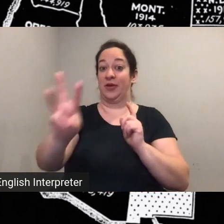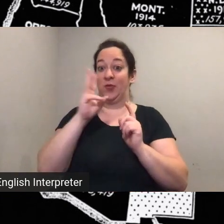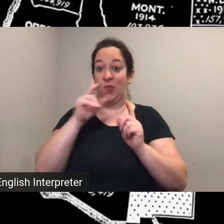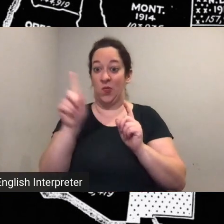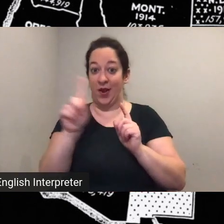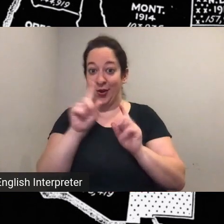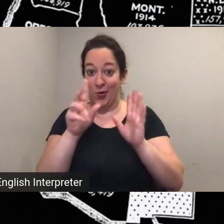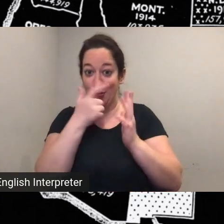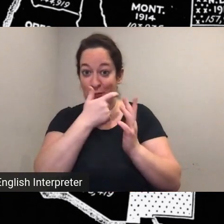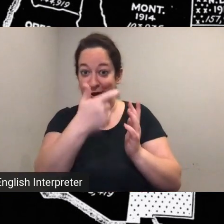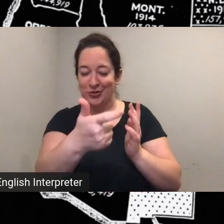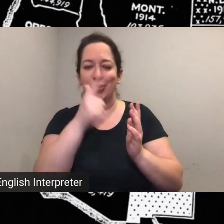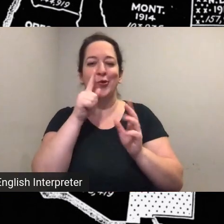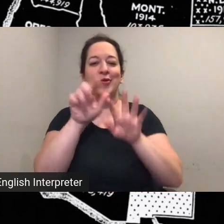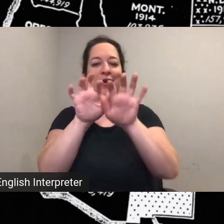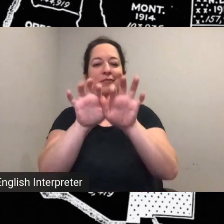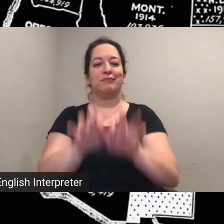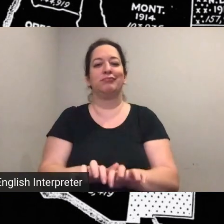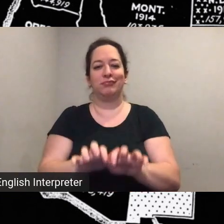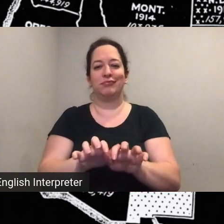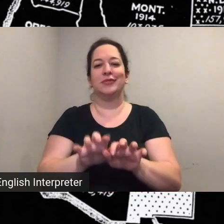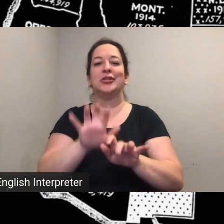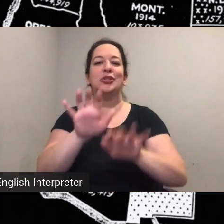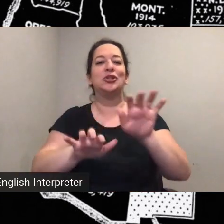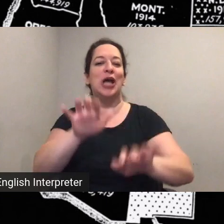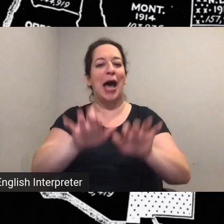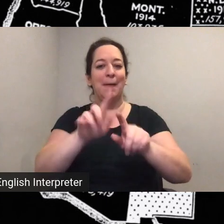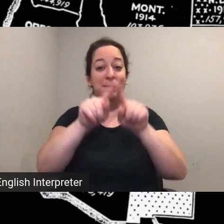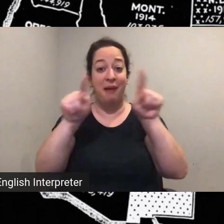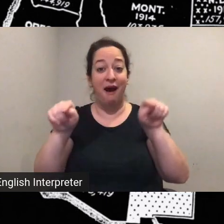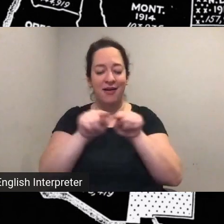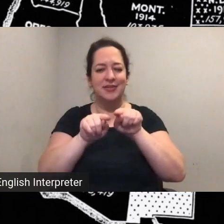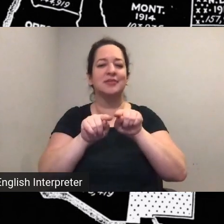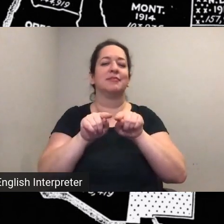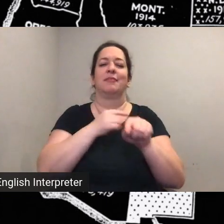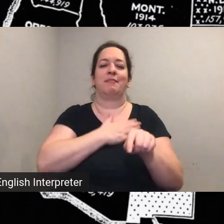comments in that chat box at any time throughout the webinar i